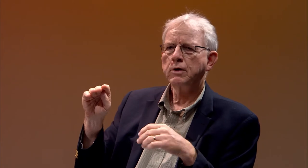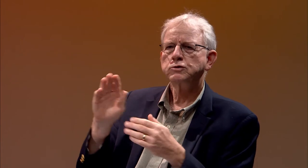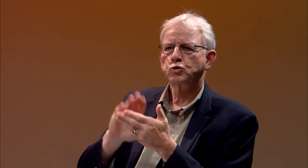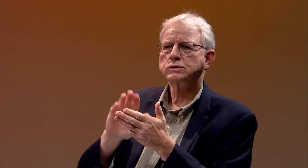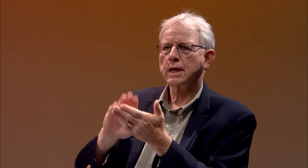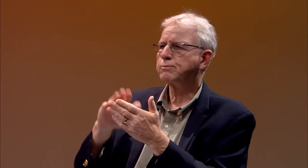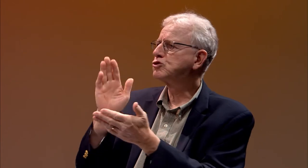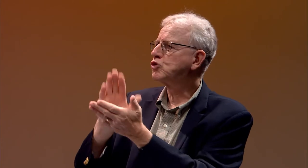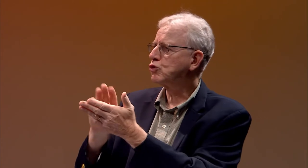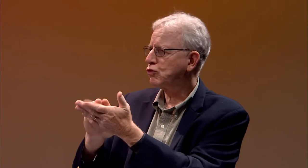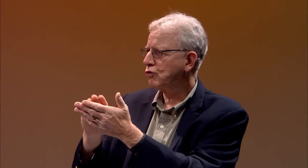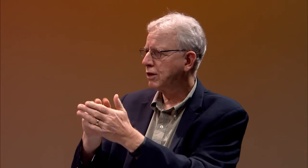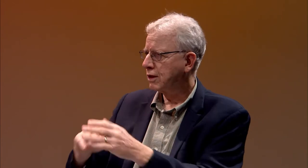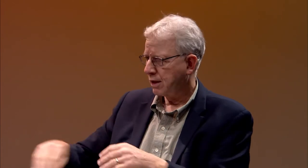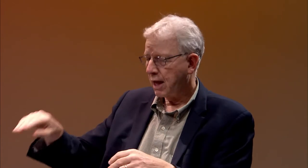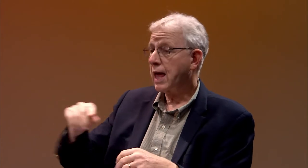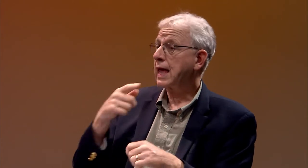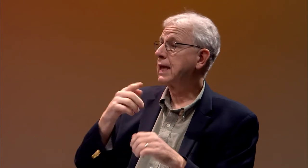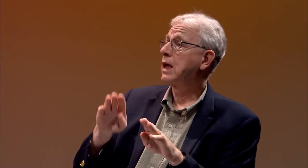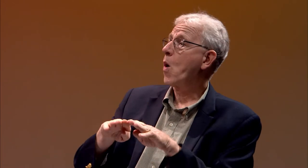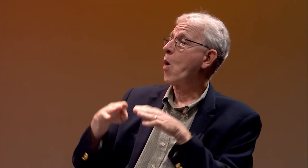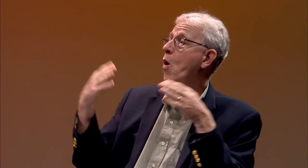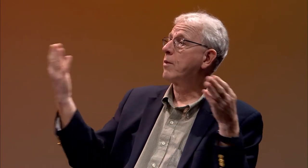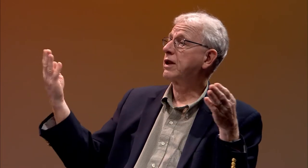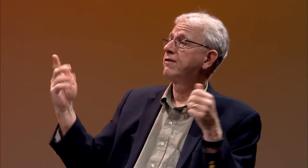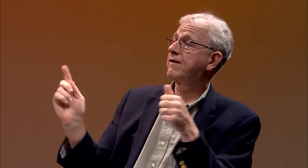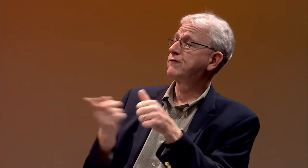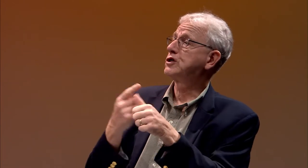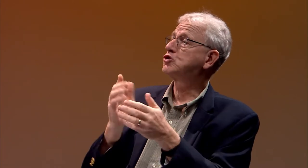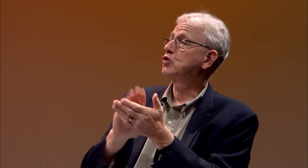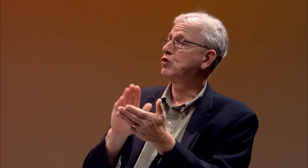to be taught to deaf students in deaf schools.